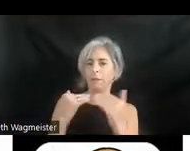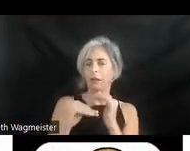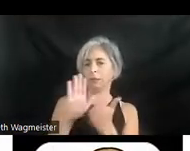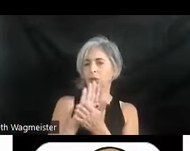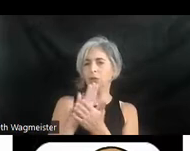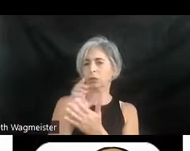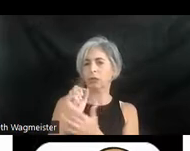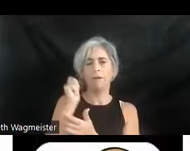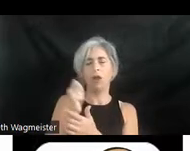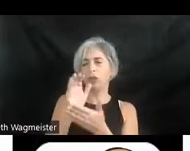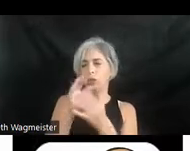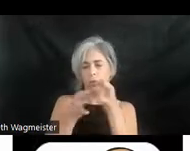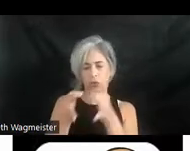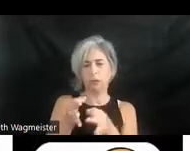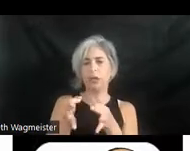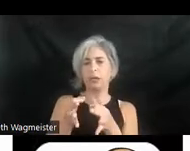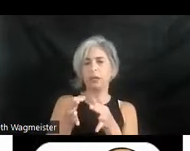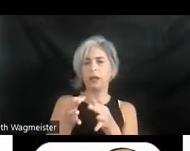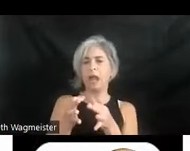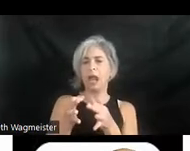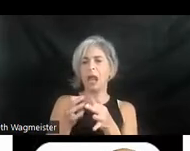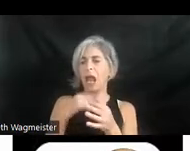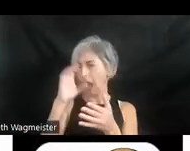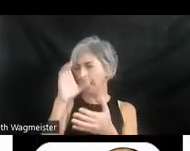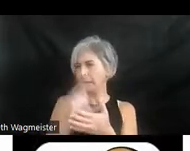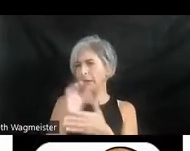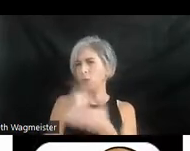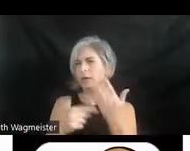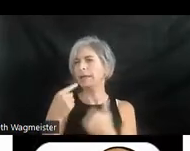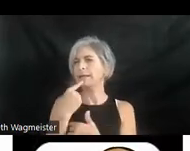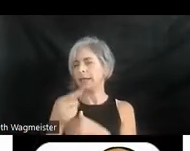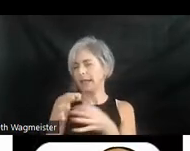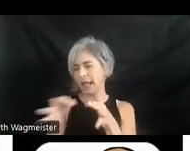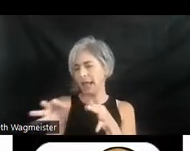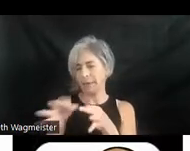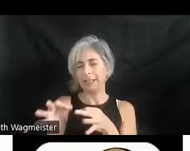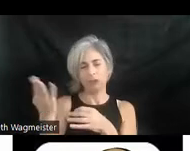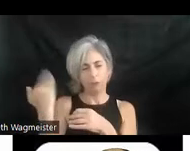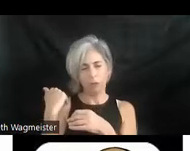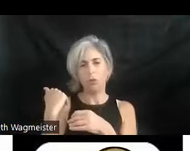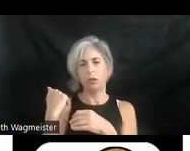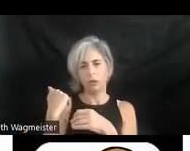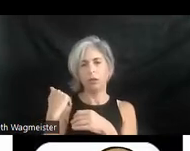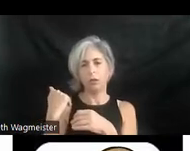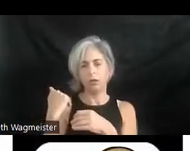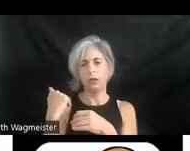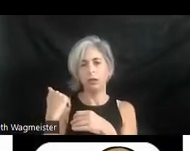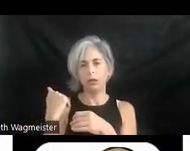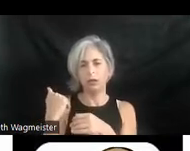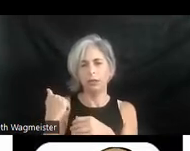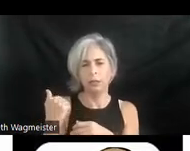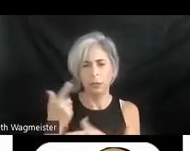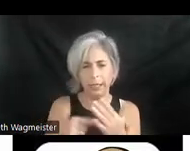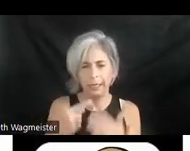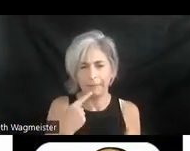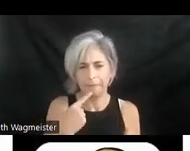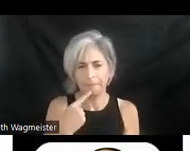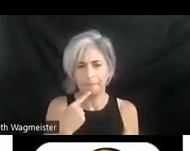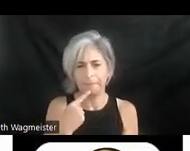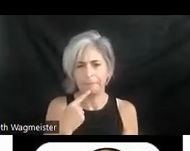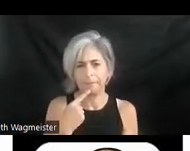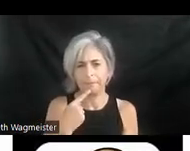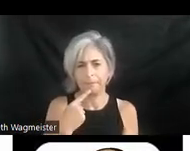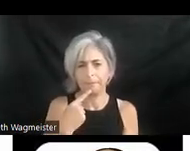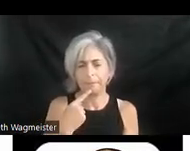Audio description. And I believe what I said, what did I say, my phrase that I used: Mirroring